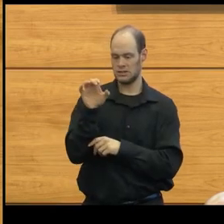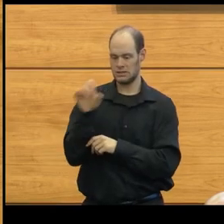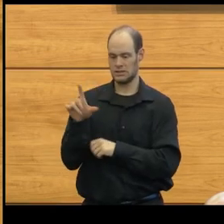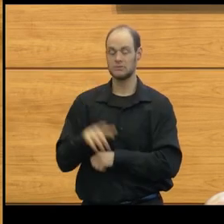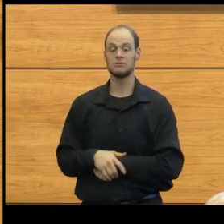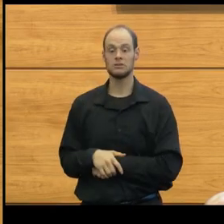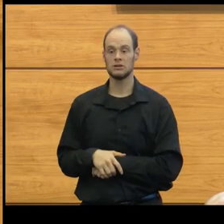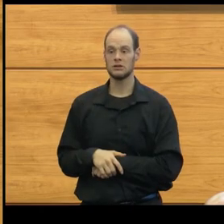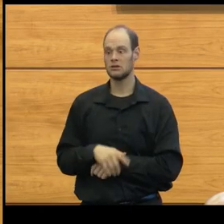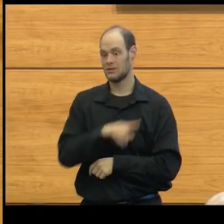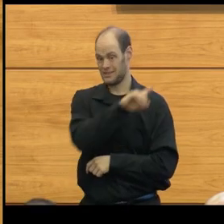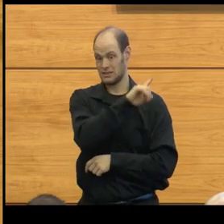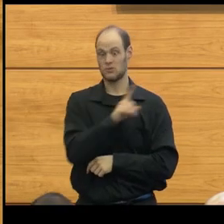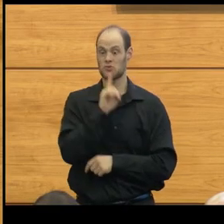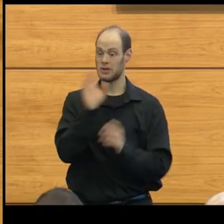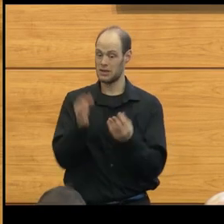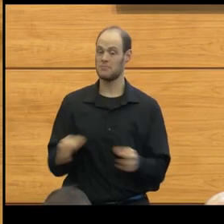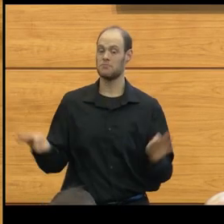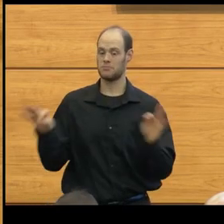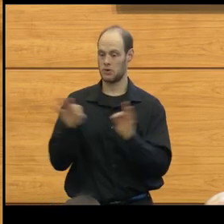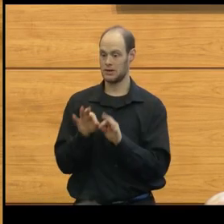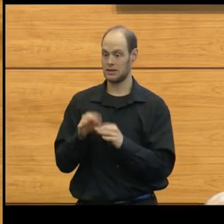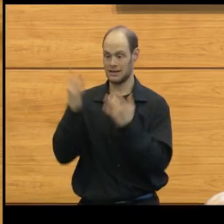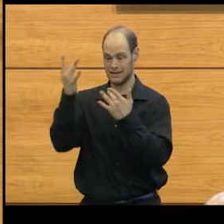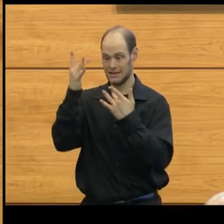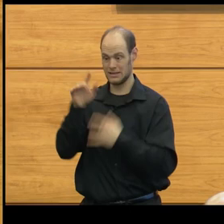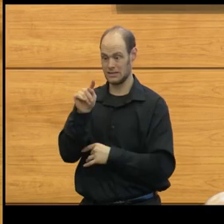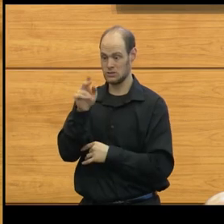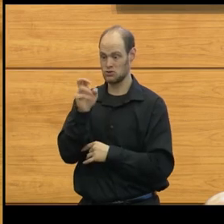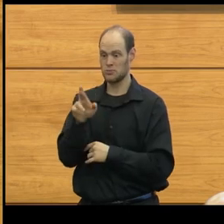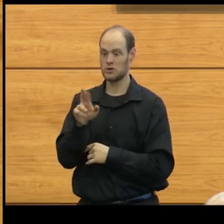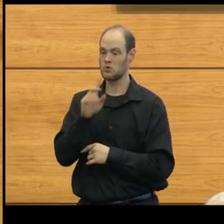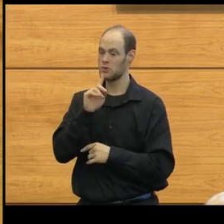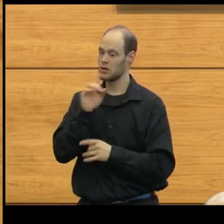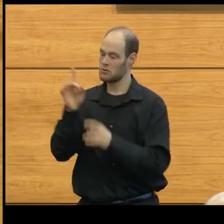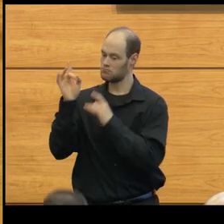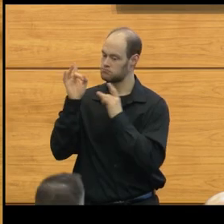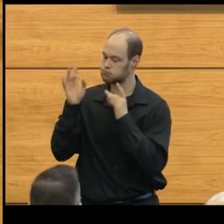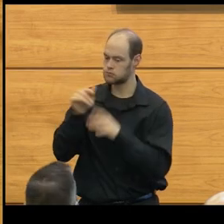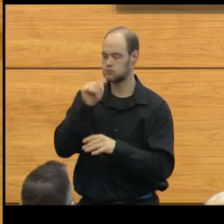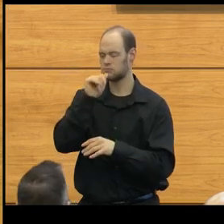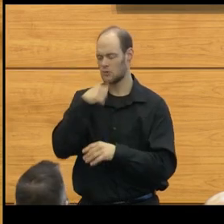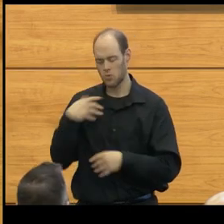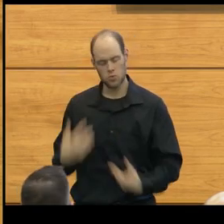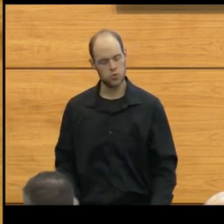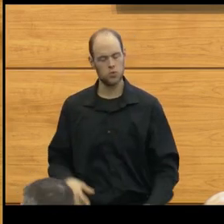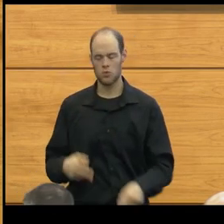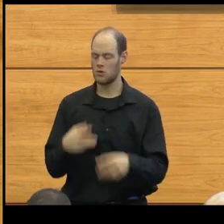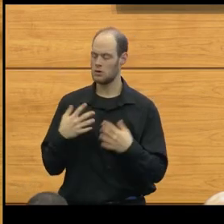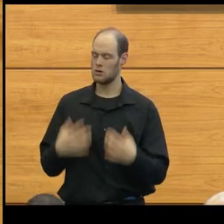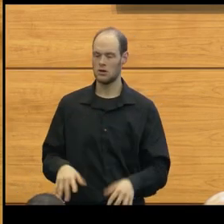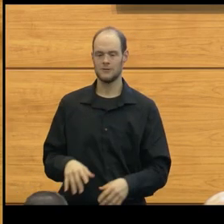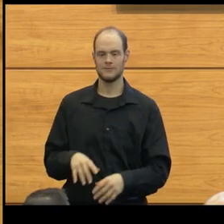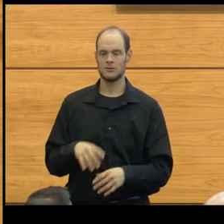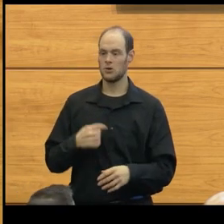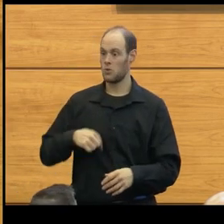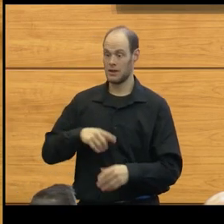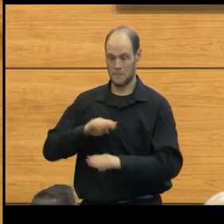This is gonna be important 'cause these tumors are in fact devastating. We haven't met all of the needs of our patients,